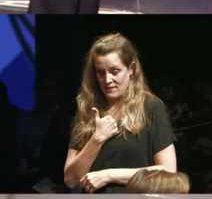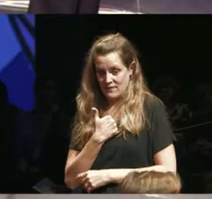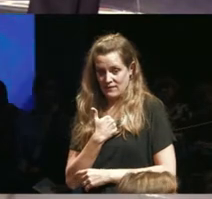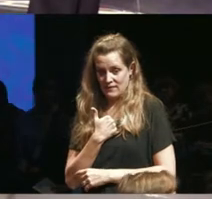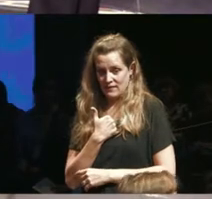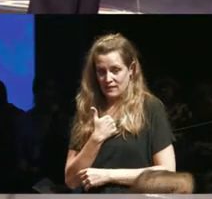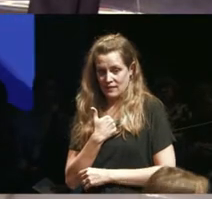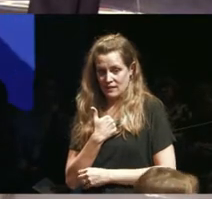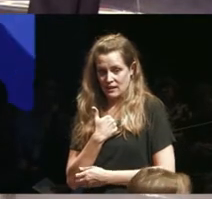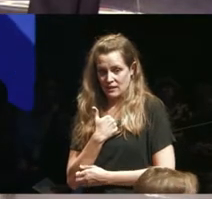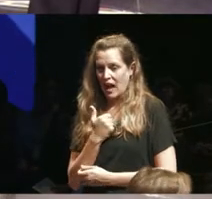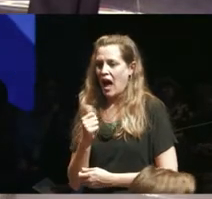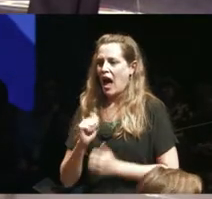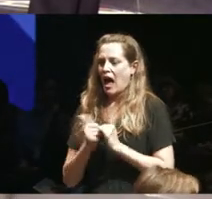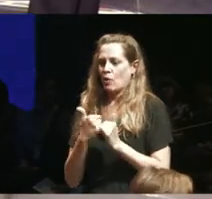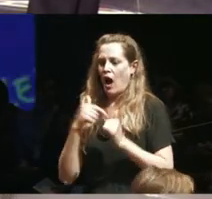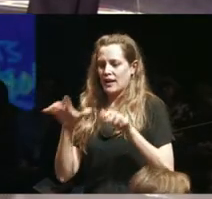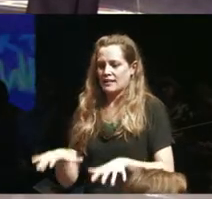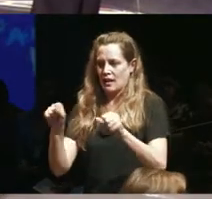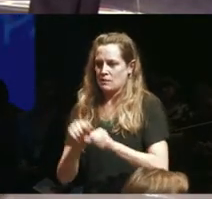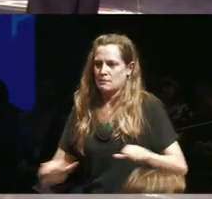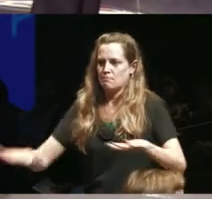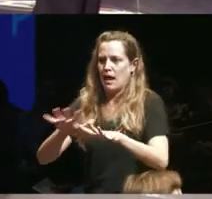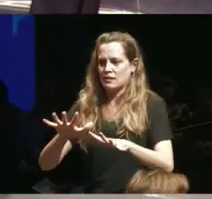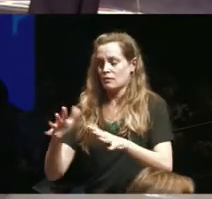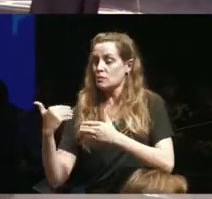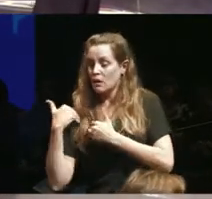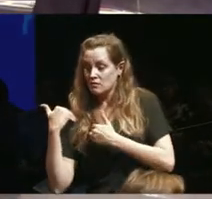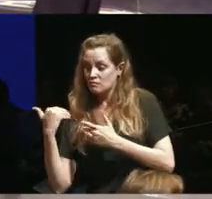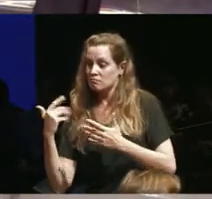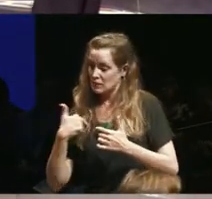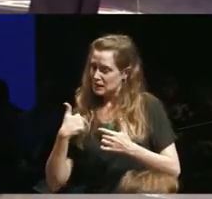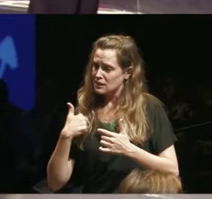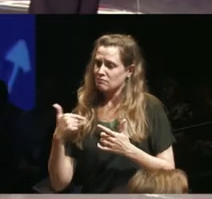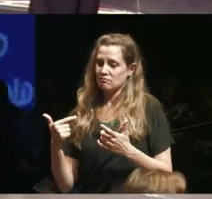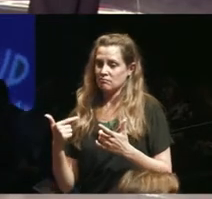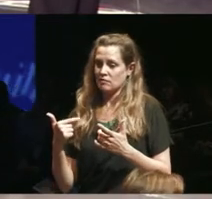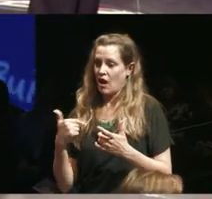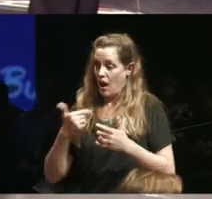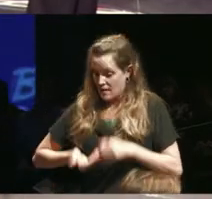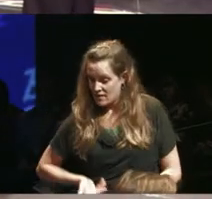do I take up space responsibly in making sure that when I am inviting into these